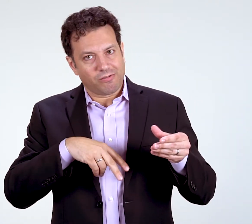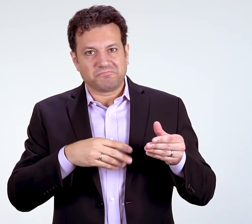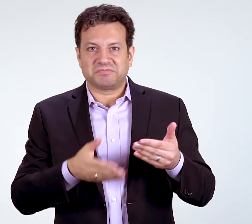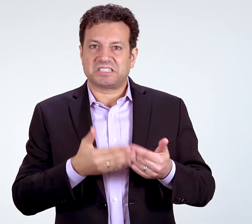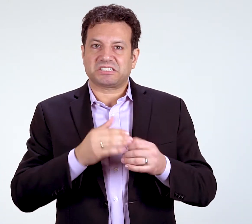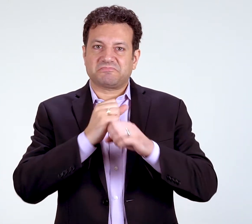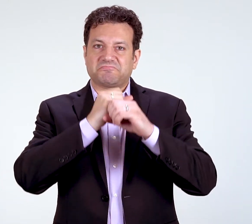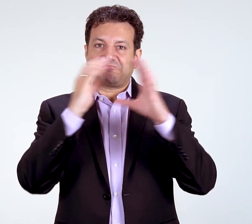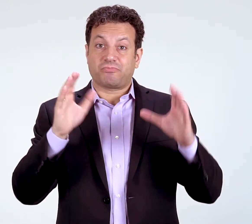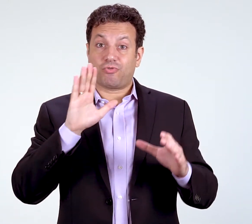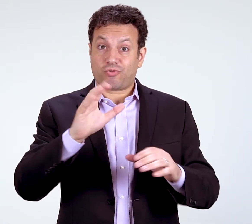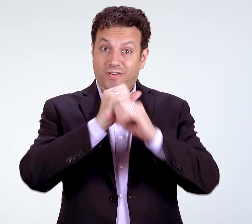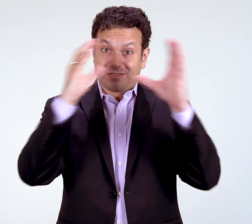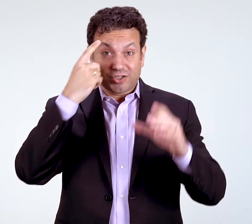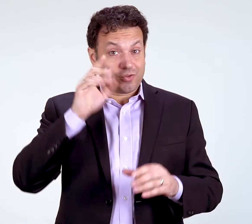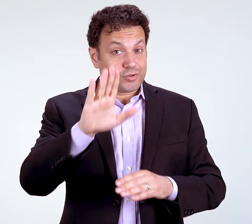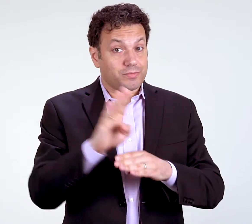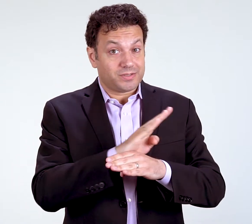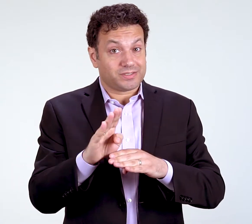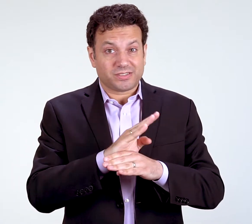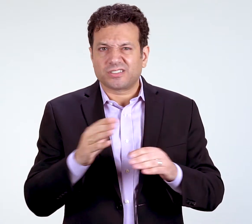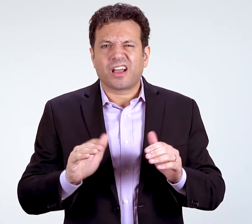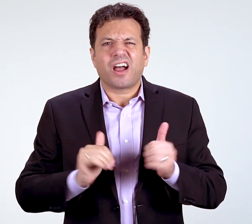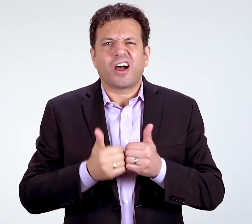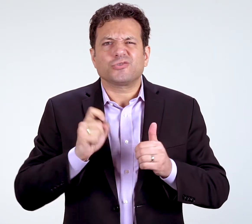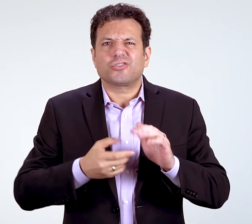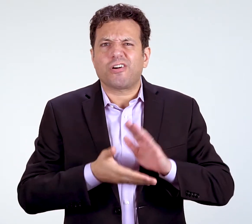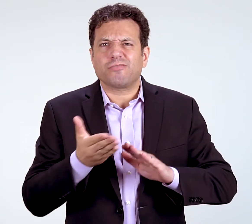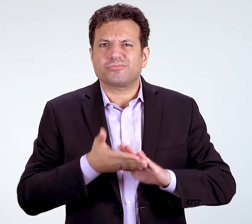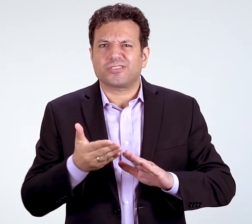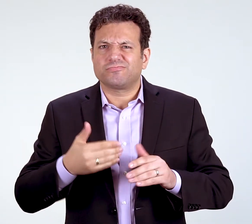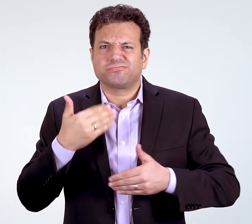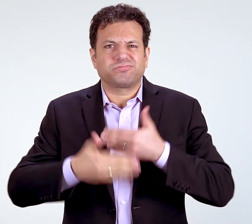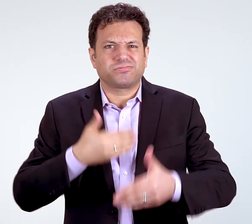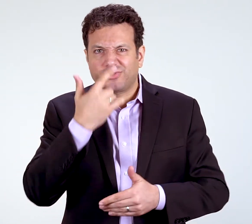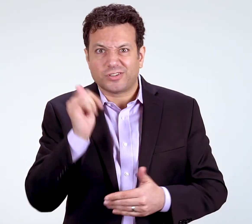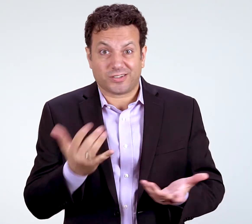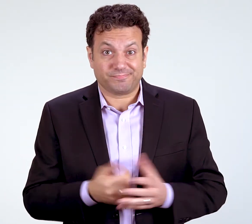they will easily understand your vision for your business and how it should operate.